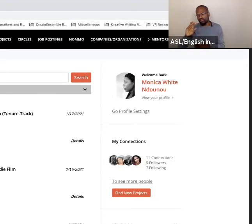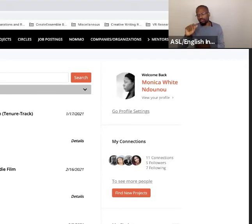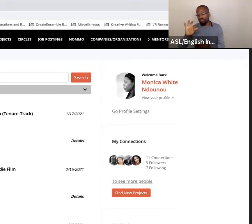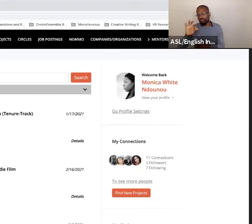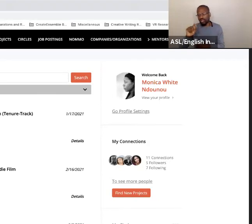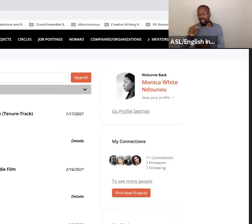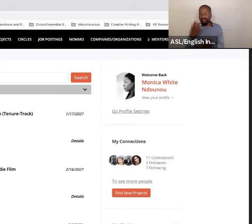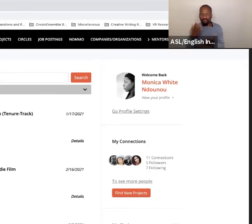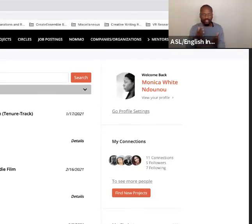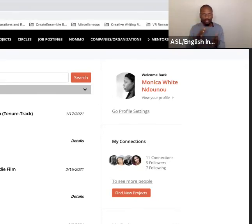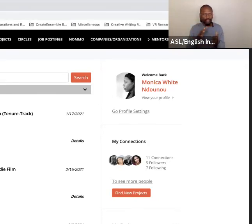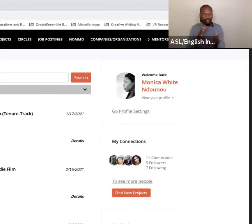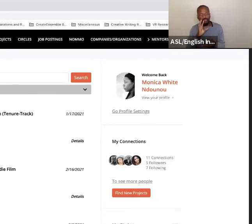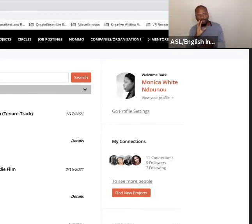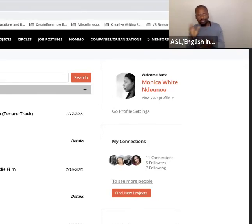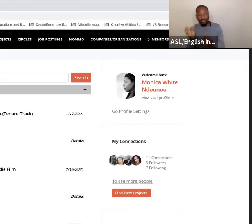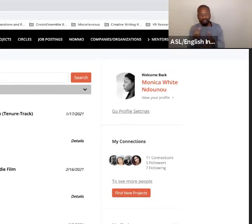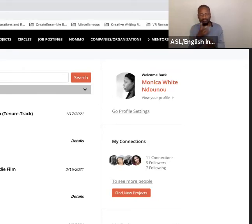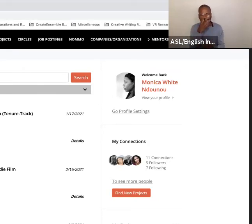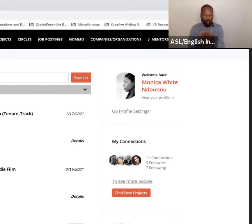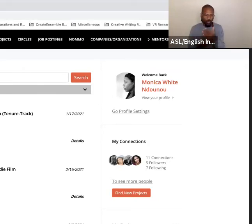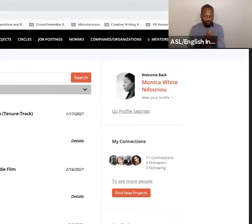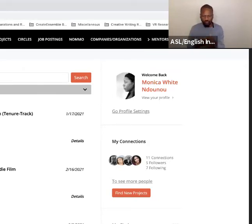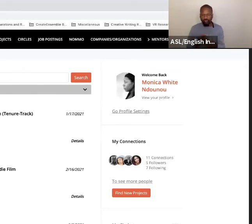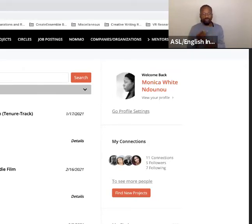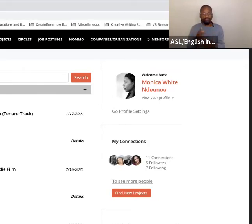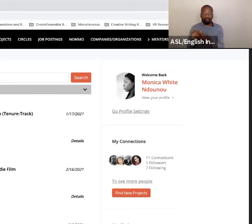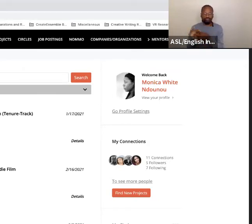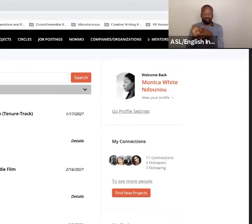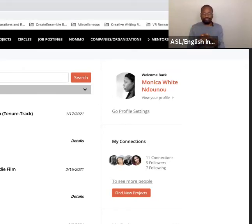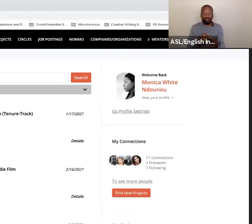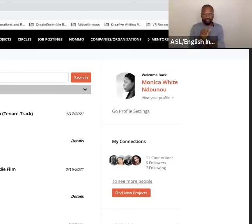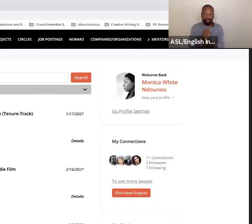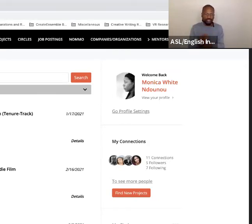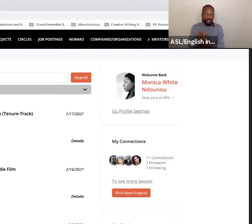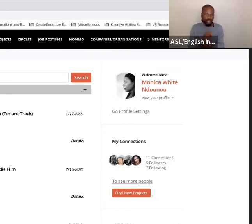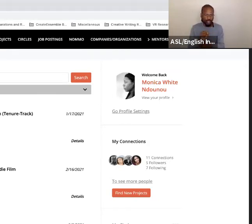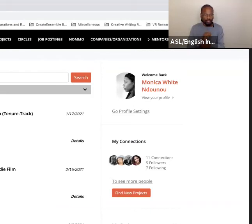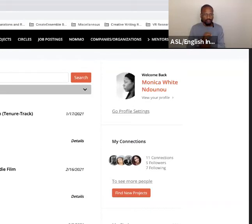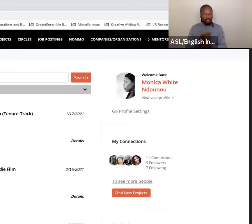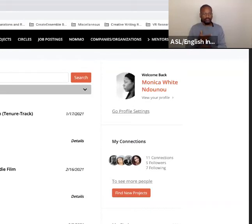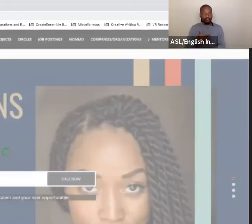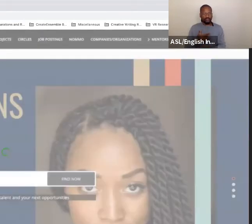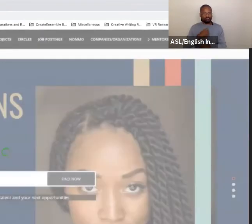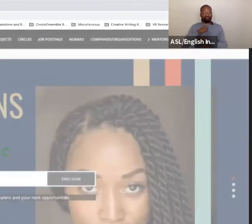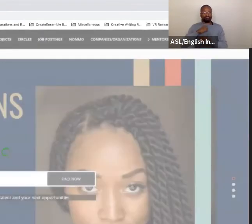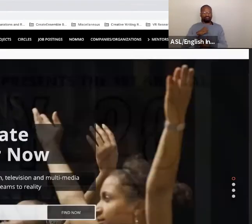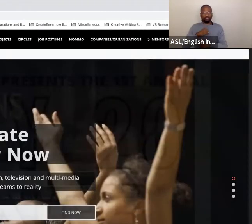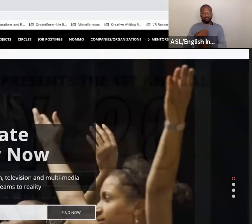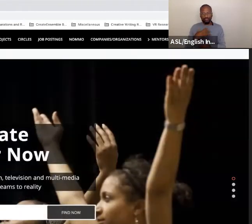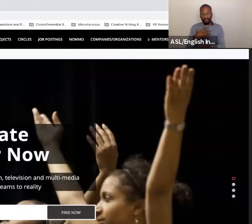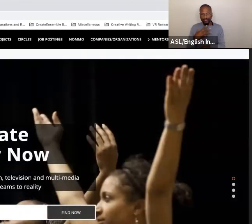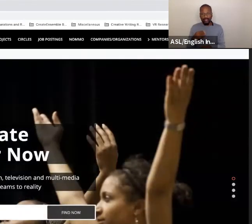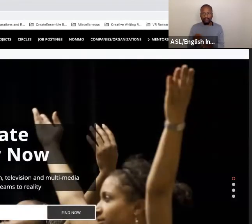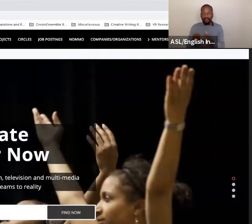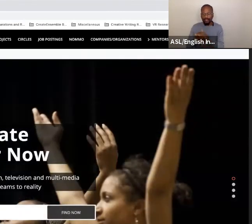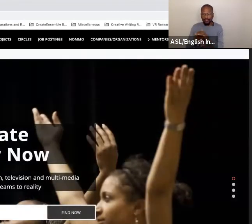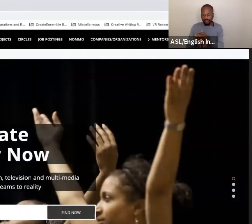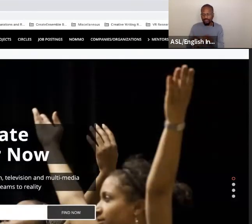Particularly as it relates to this idea of job security in the arts and access to opportunity for, opportunities for folks of color.